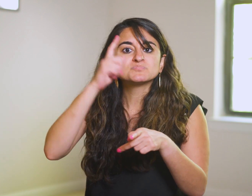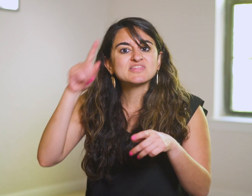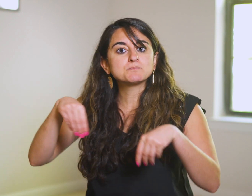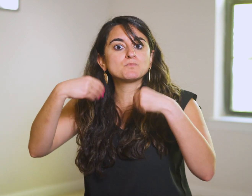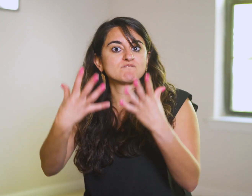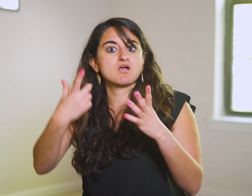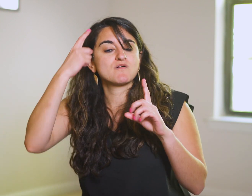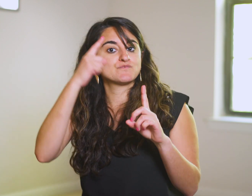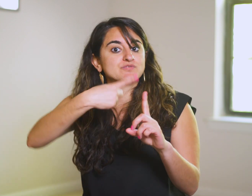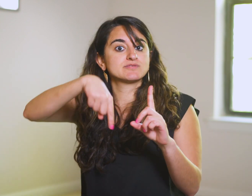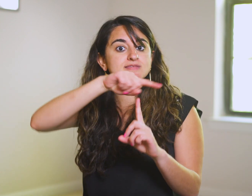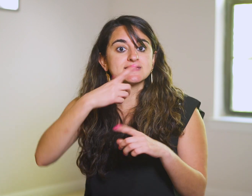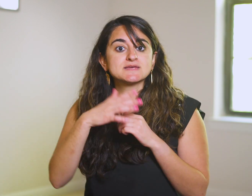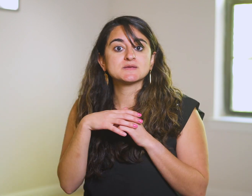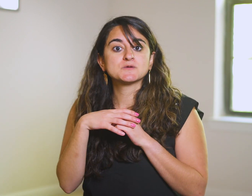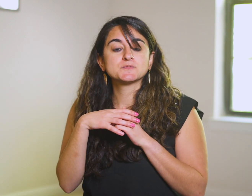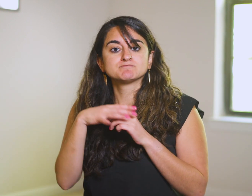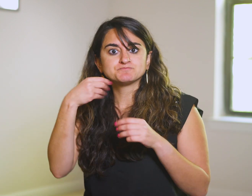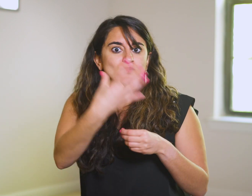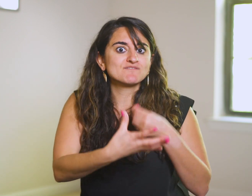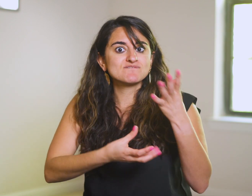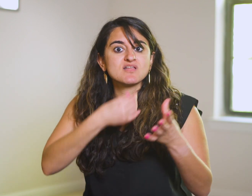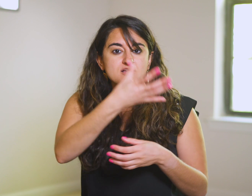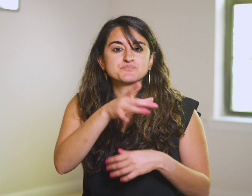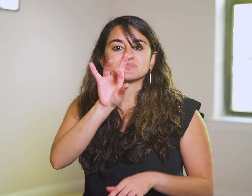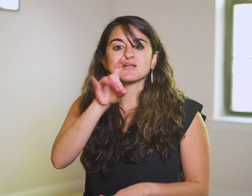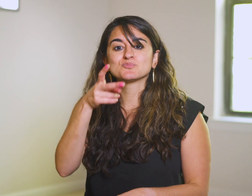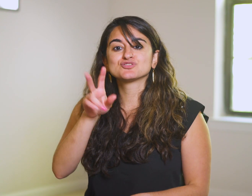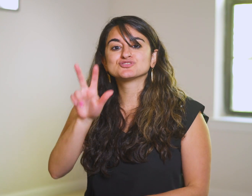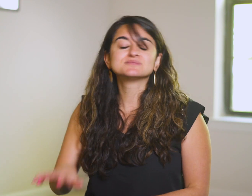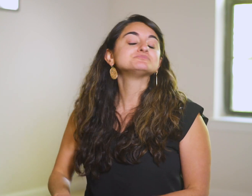because they “provided for them out of their means” (8:3).